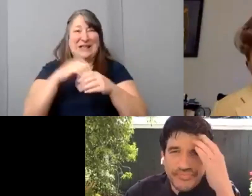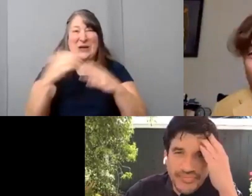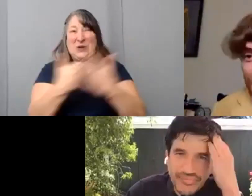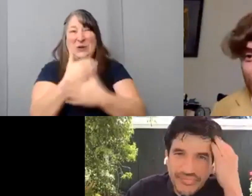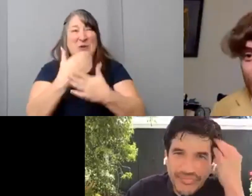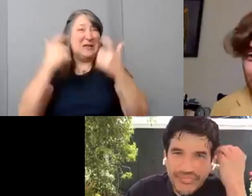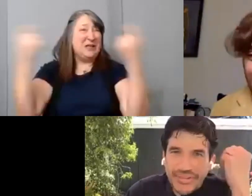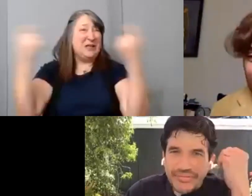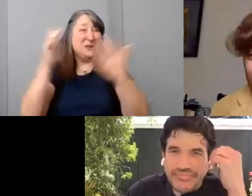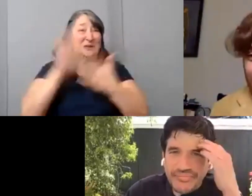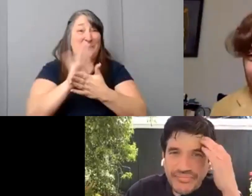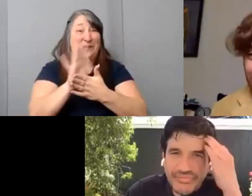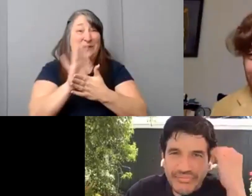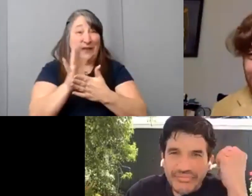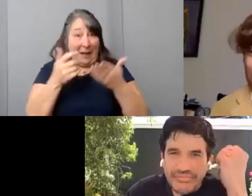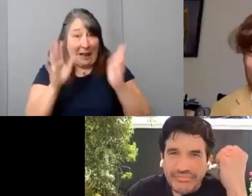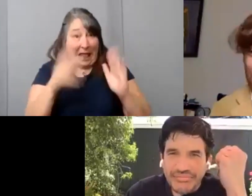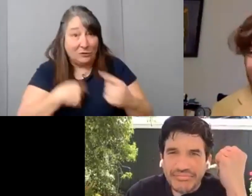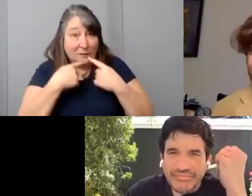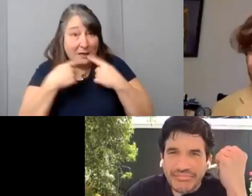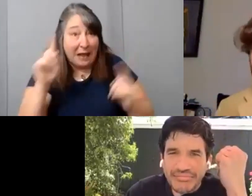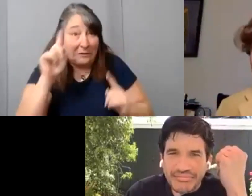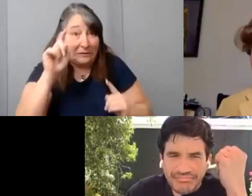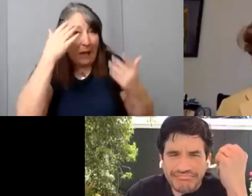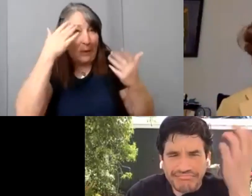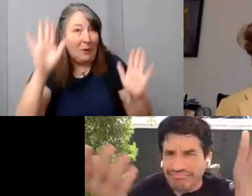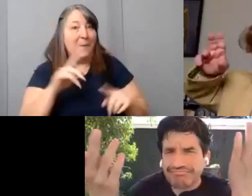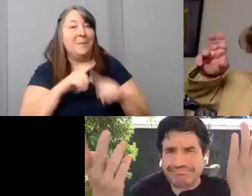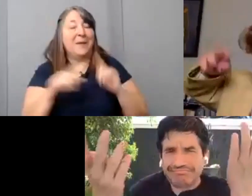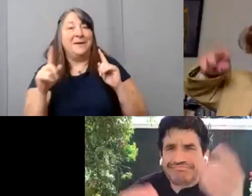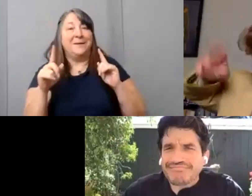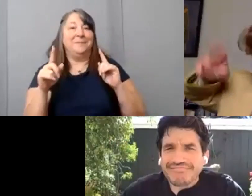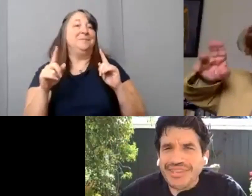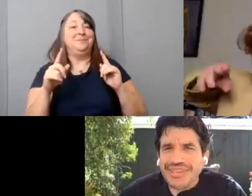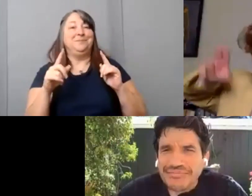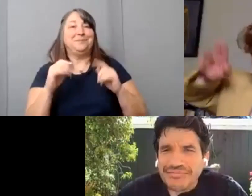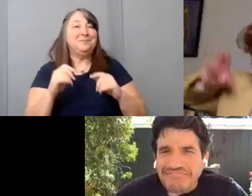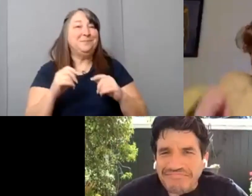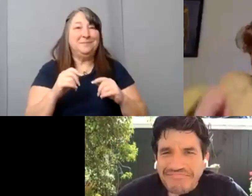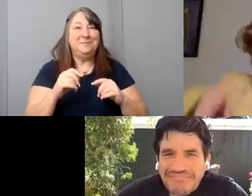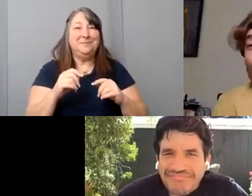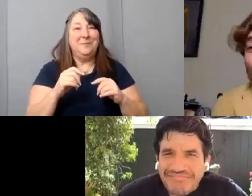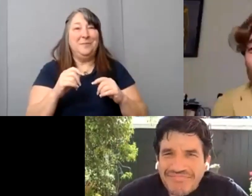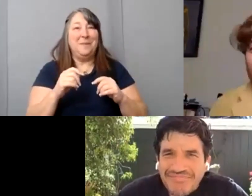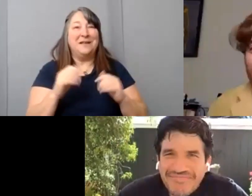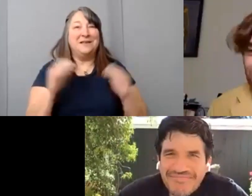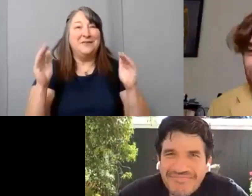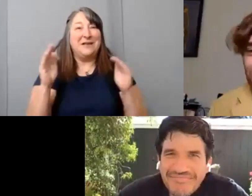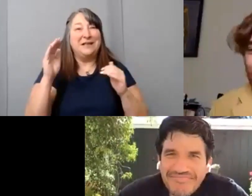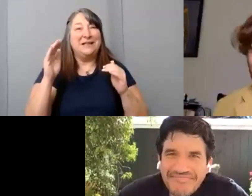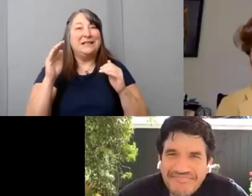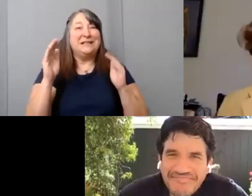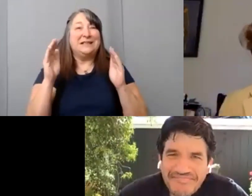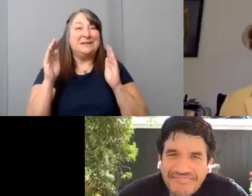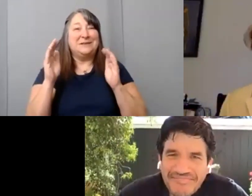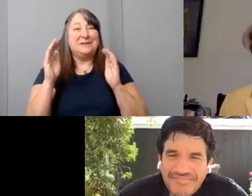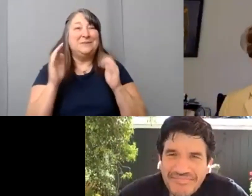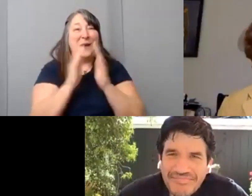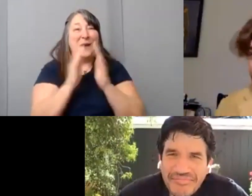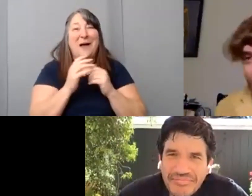I'm not sure if I'm allowed to announce that yet, but you know uh very small director Guillermo del Toro is uh behind that film. He's the